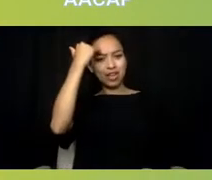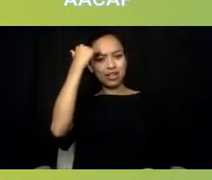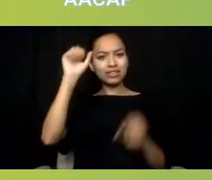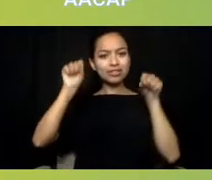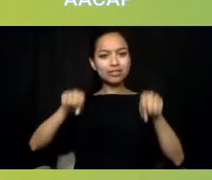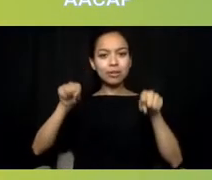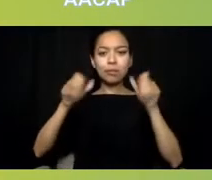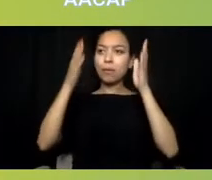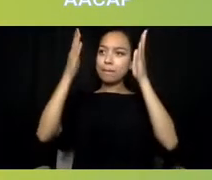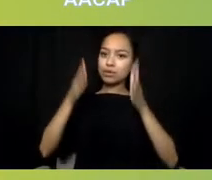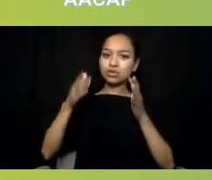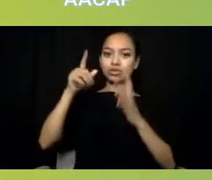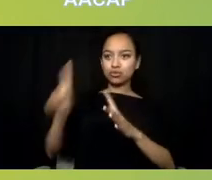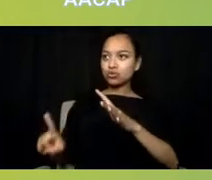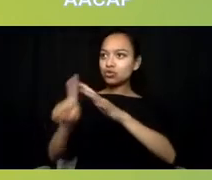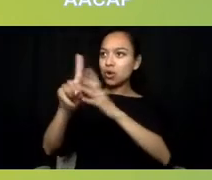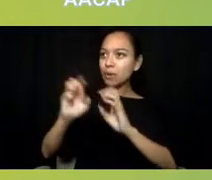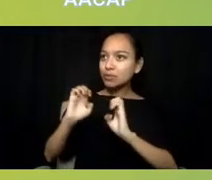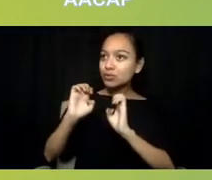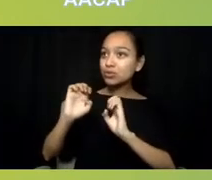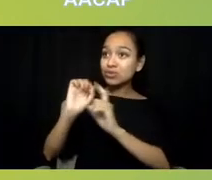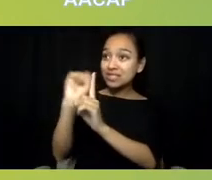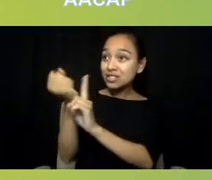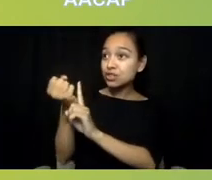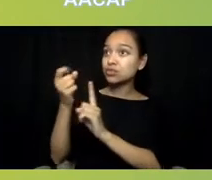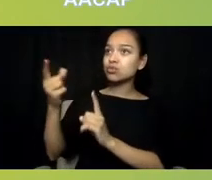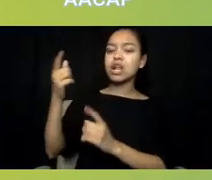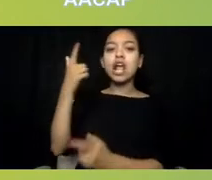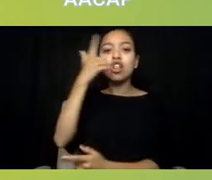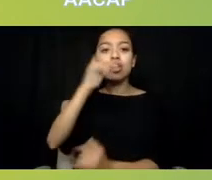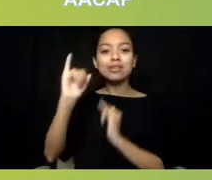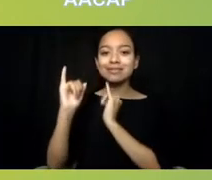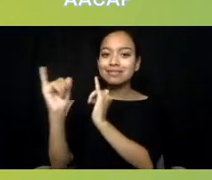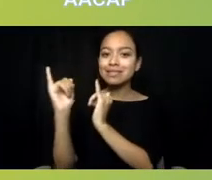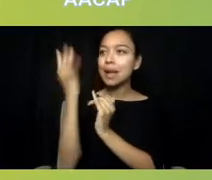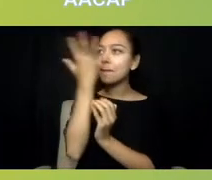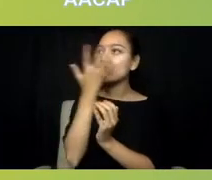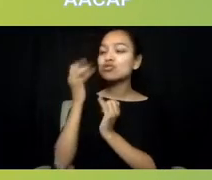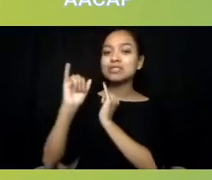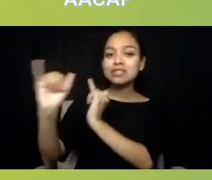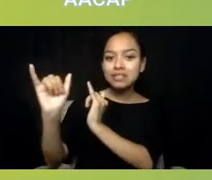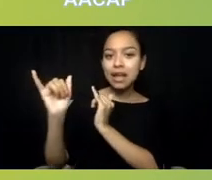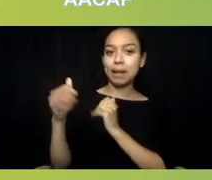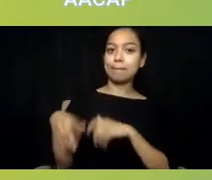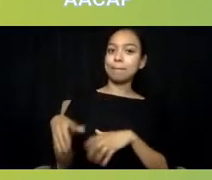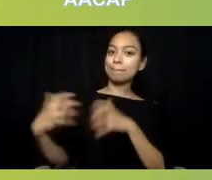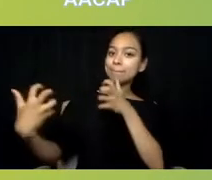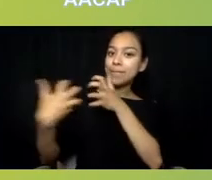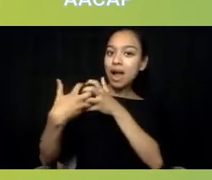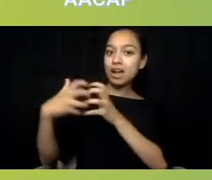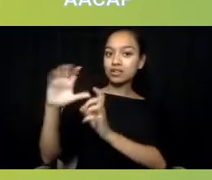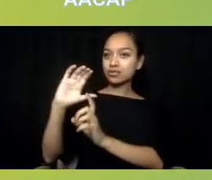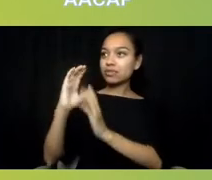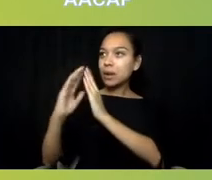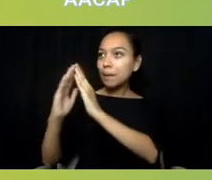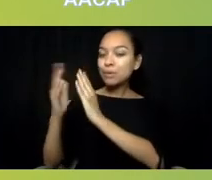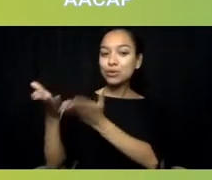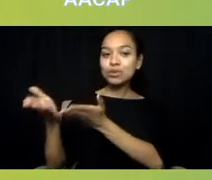who looks like the community that they're responding to because a combination of both of those can save countless lives,